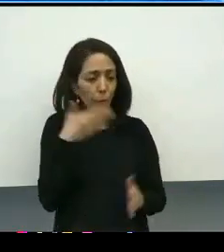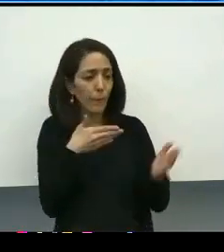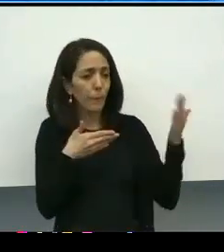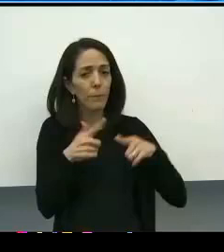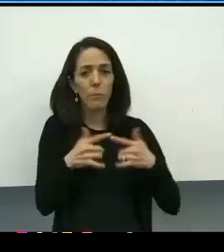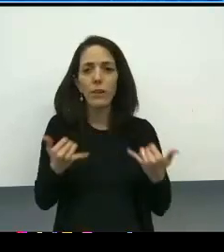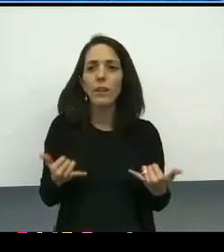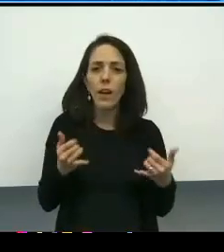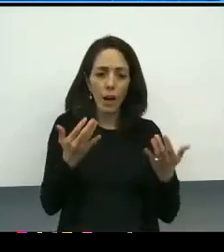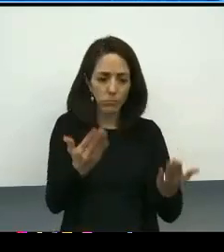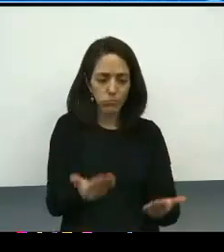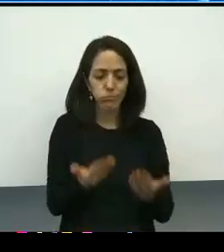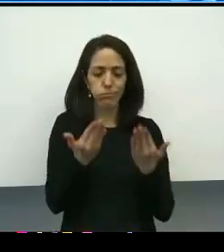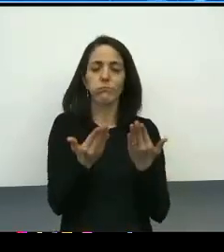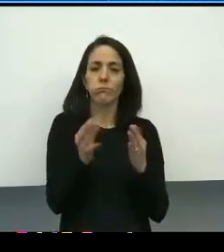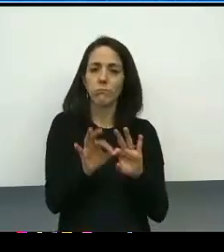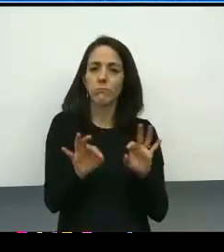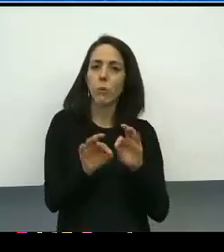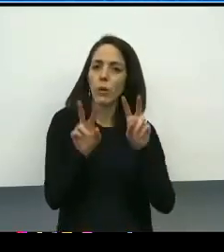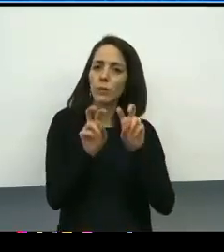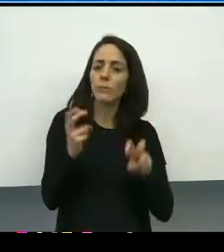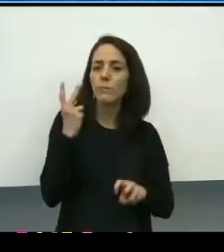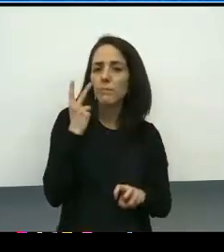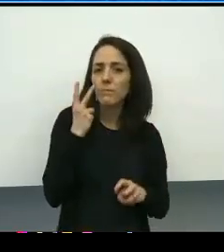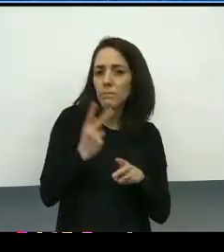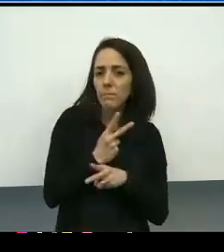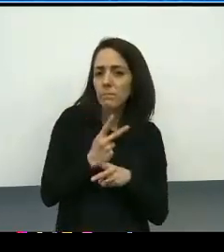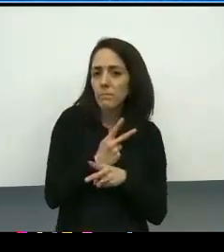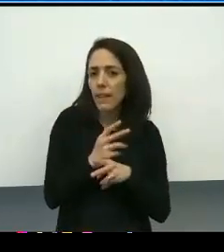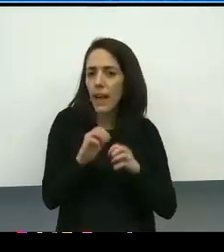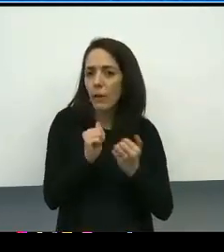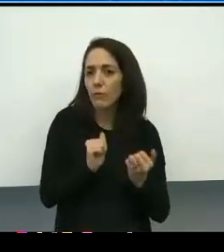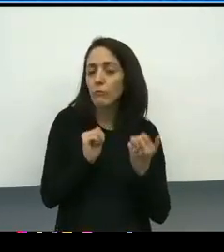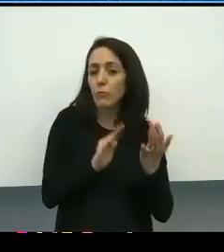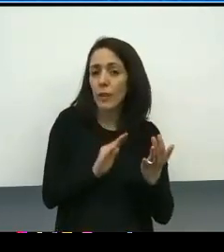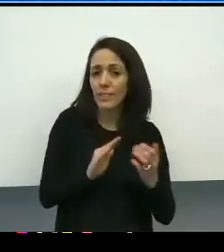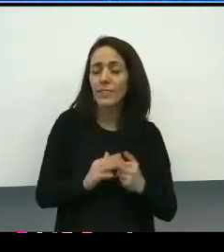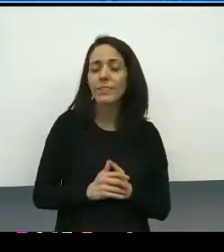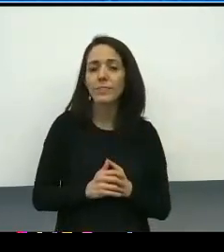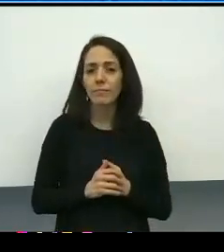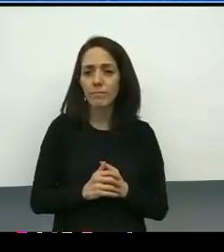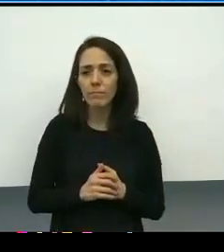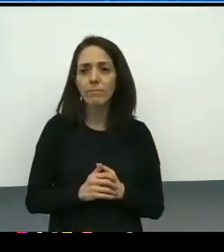There's a level of thoughtfulness and intentionality that has been incredibly instructive,